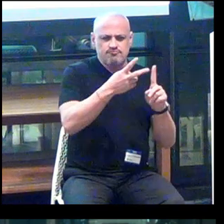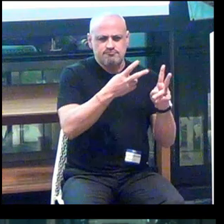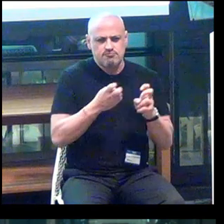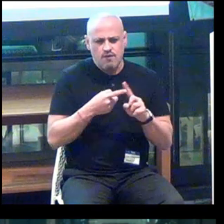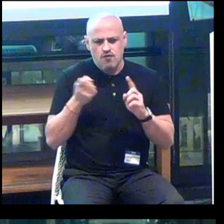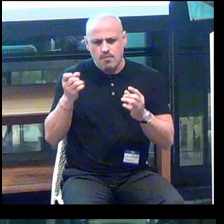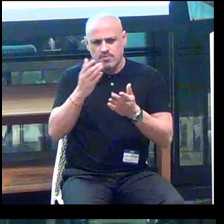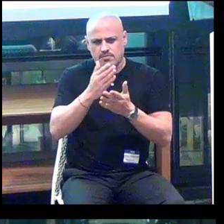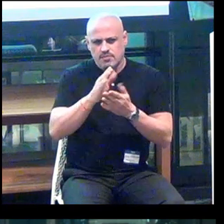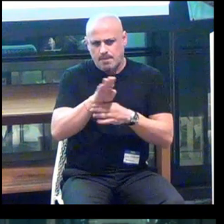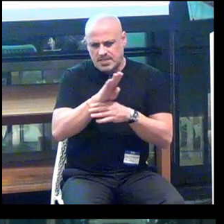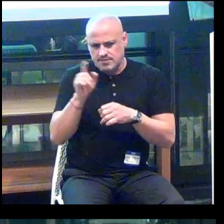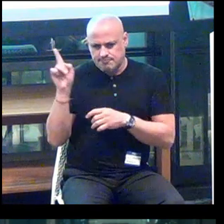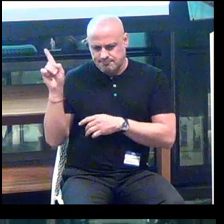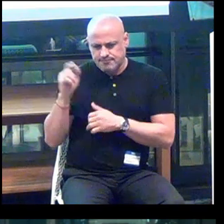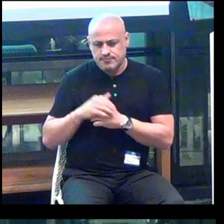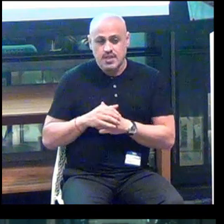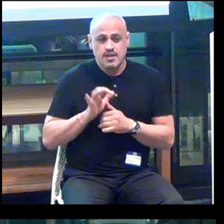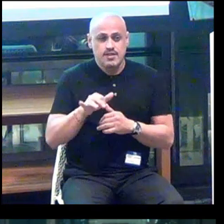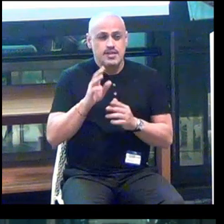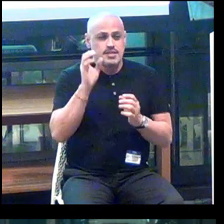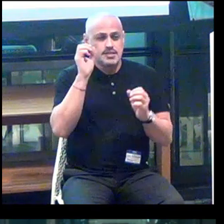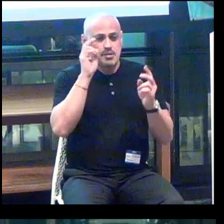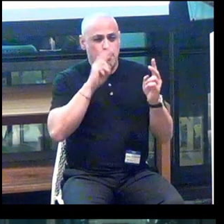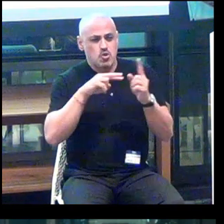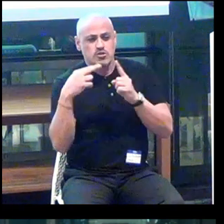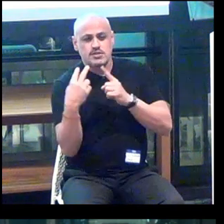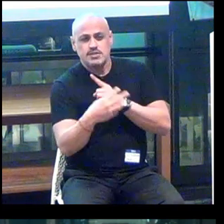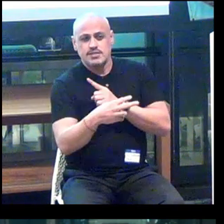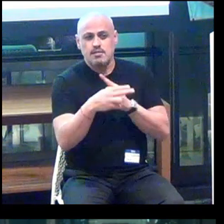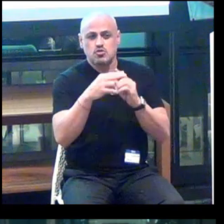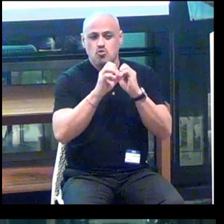So this is a perceptual market map on the screen.